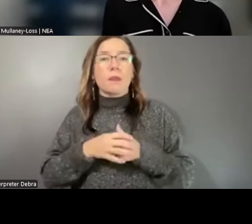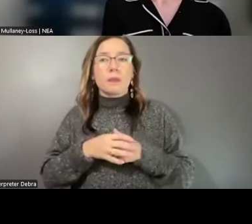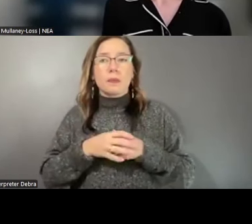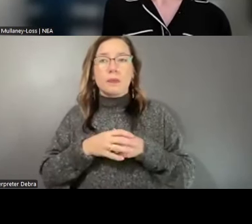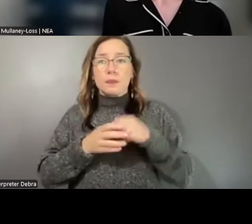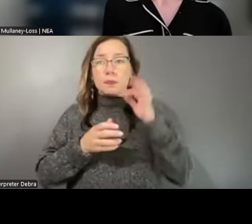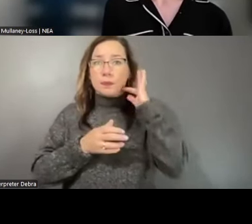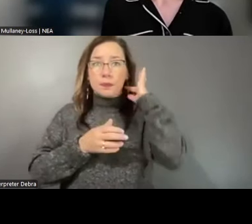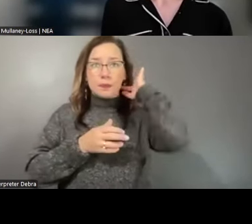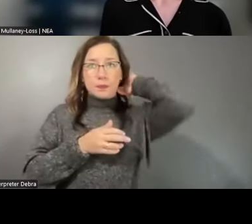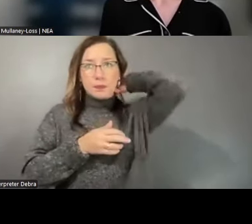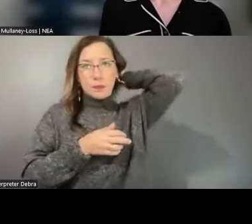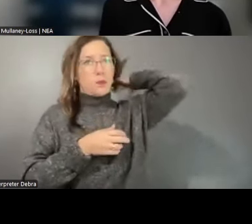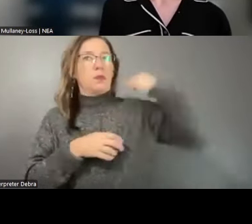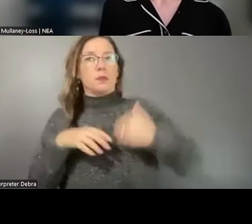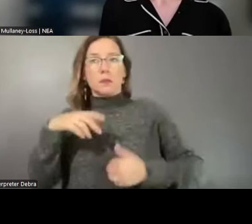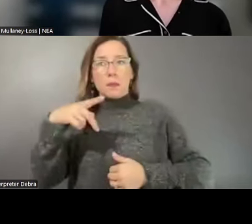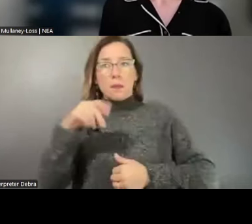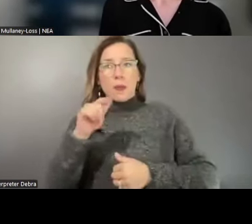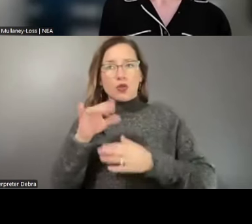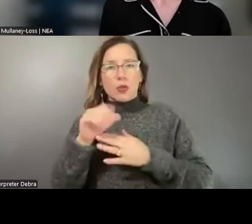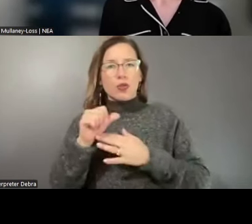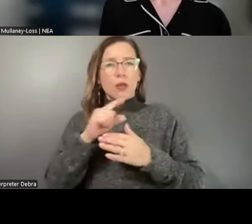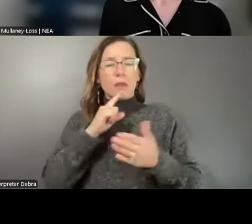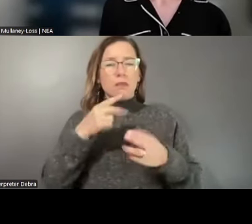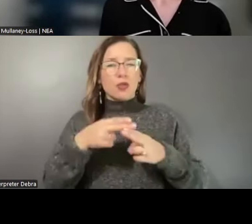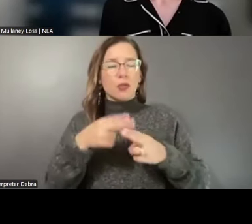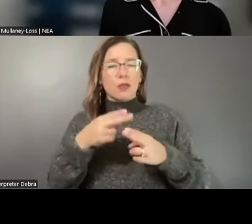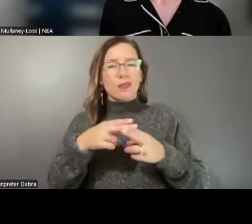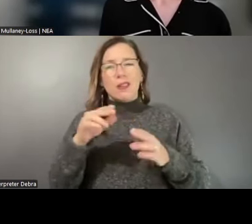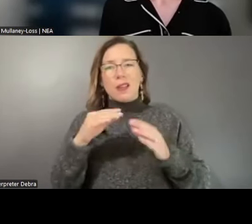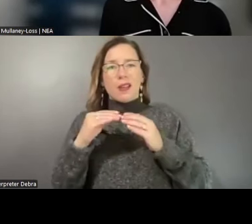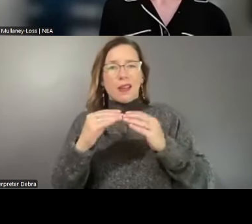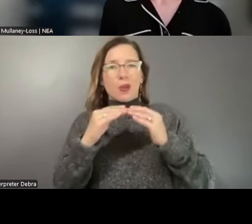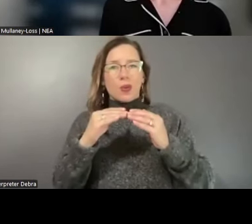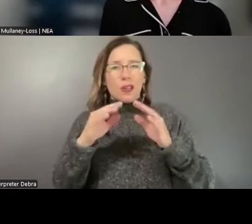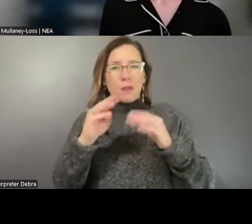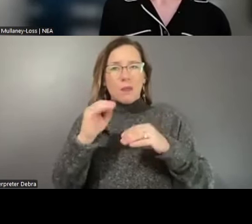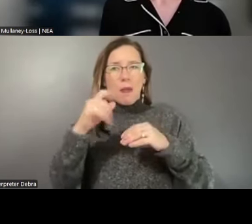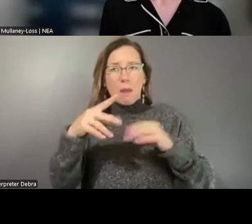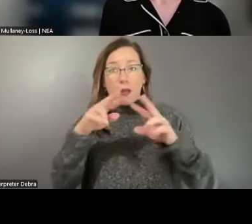As Patricia pointed out from the equity mapping analysis, there is an uneven distribution of known